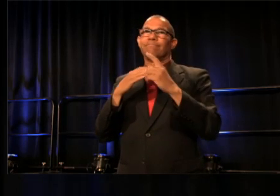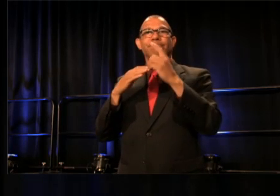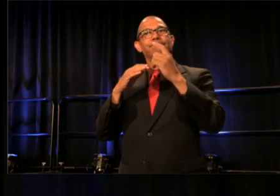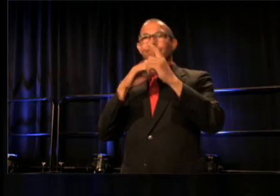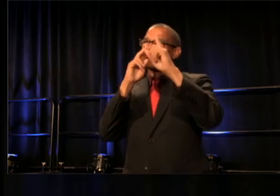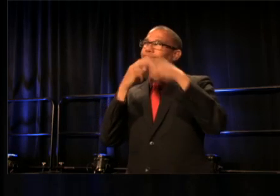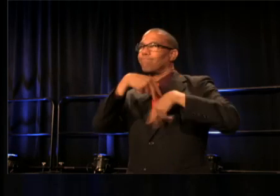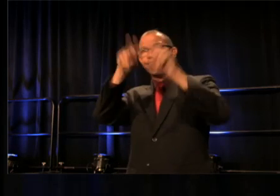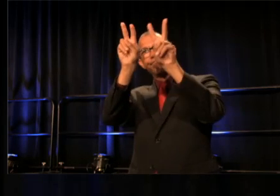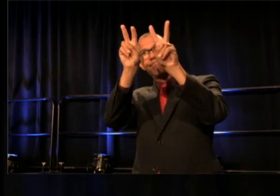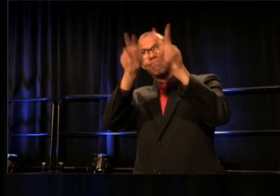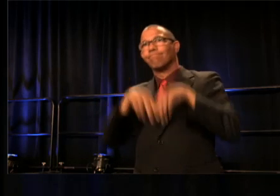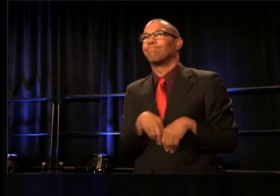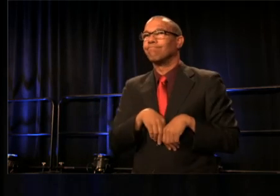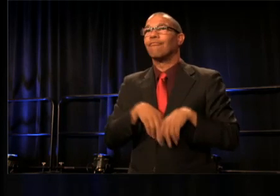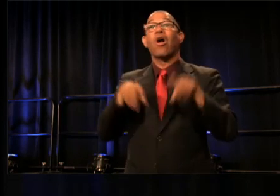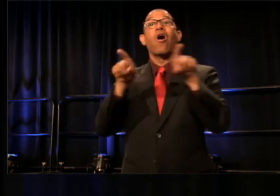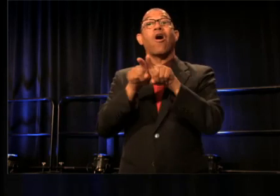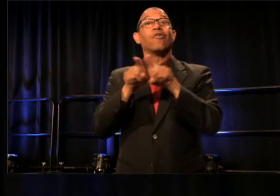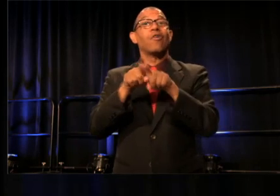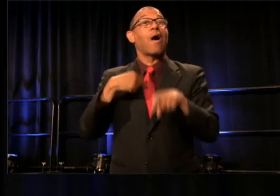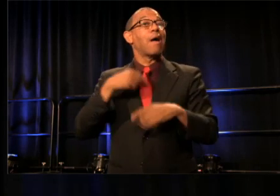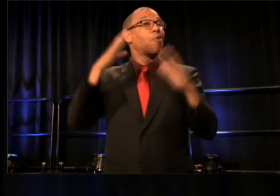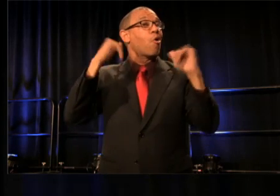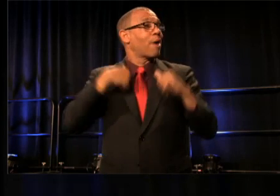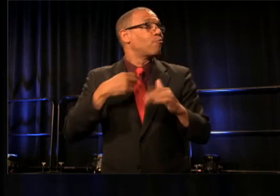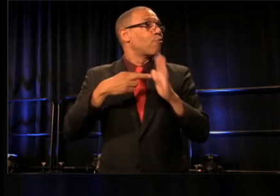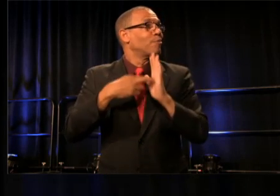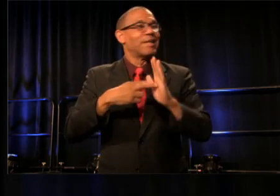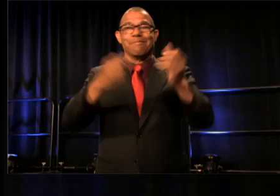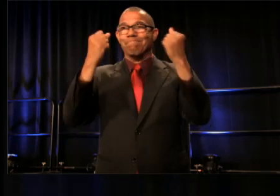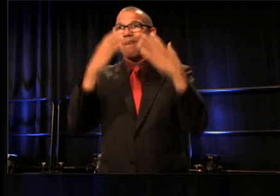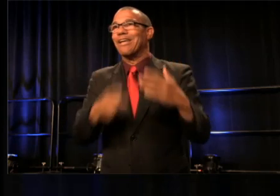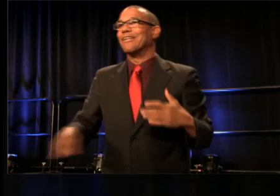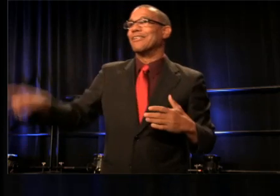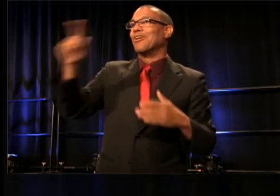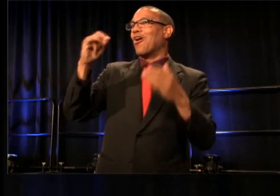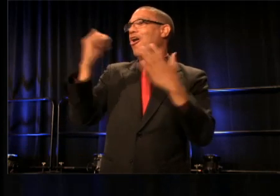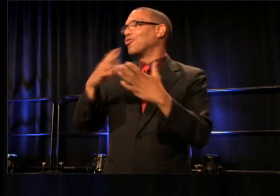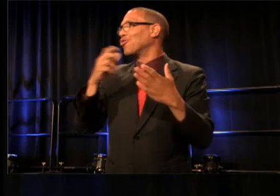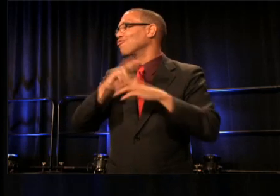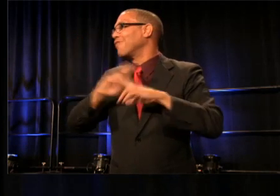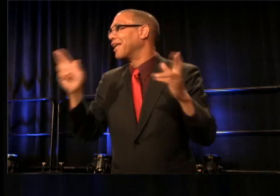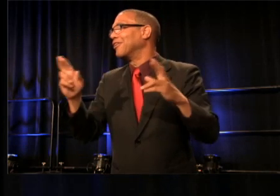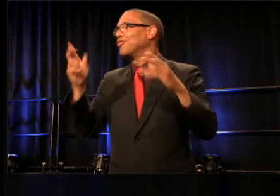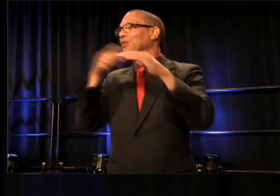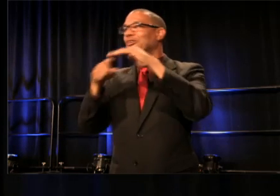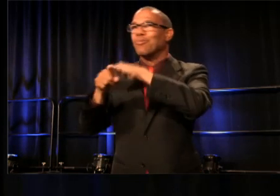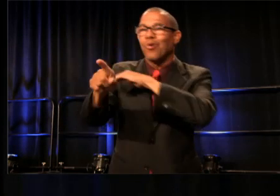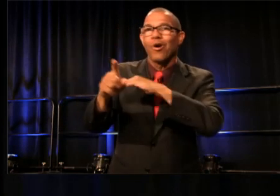I hope to stand here as a representative of a huge group of artists who are ready to explore. Who are trying to ask the right questions,